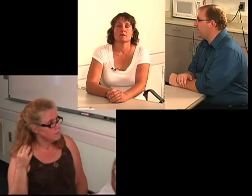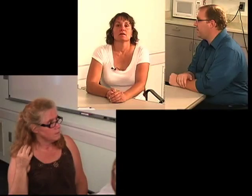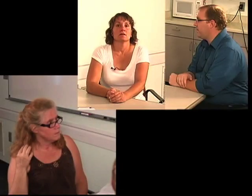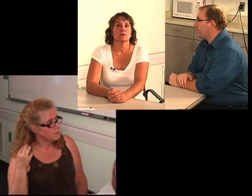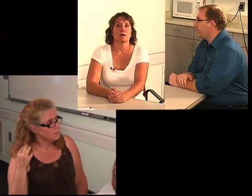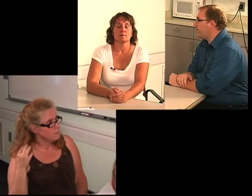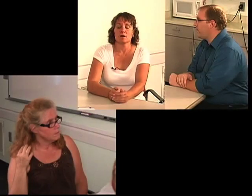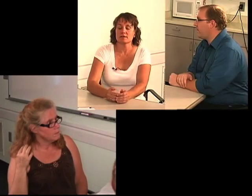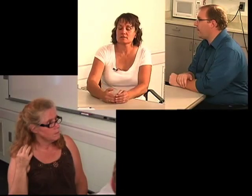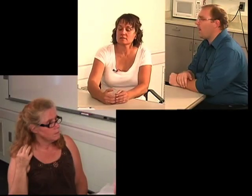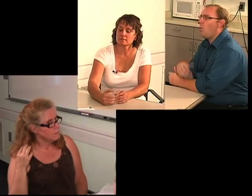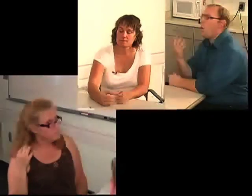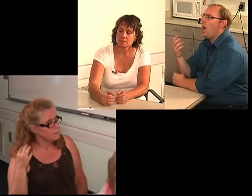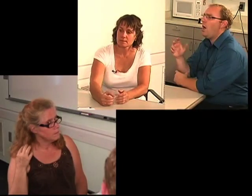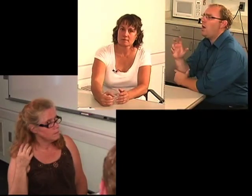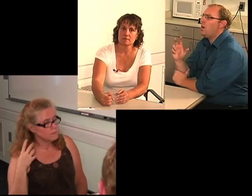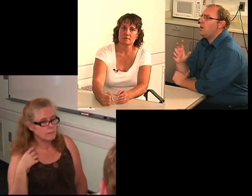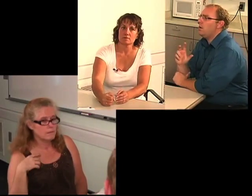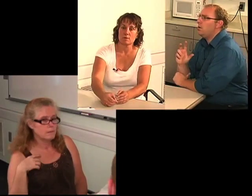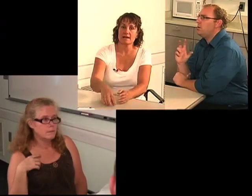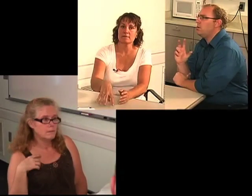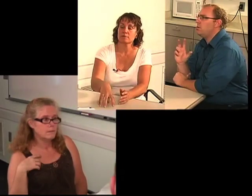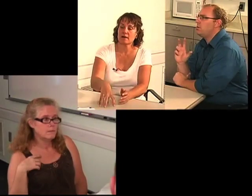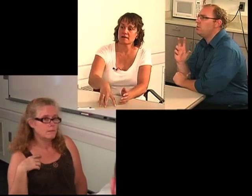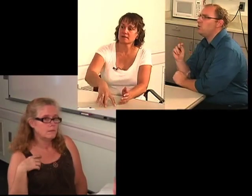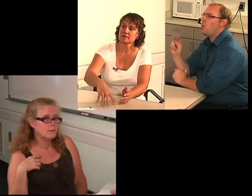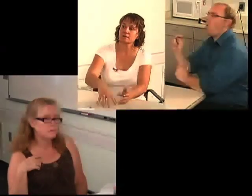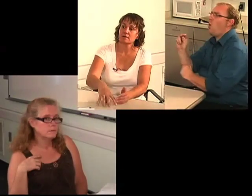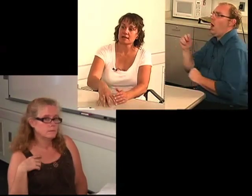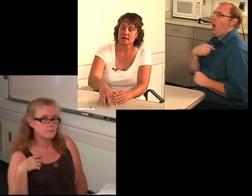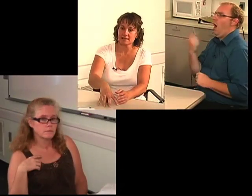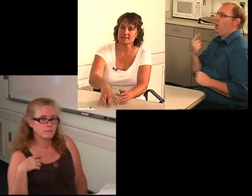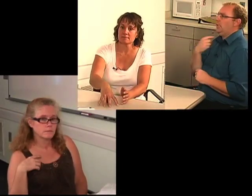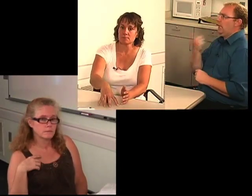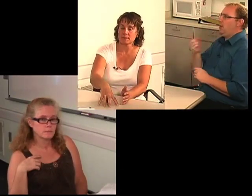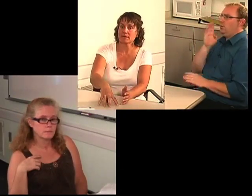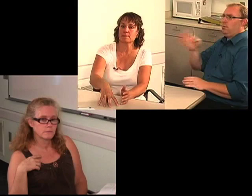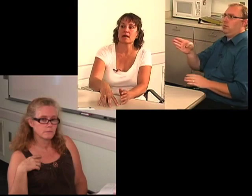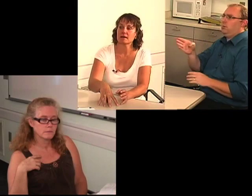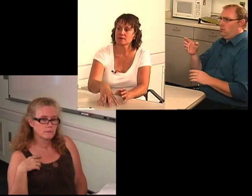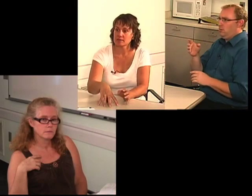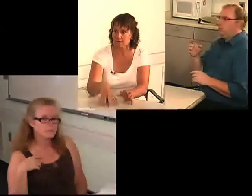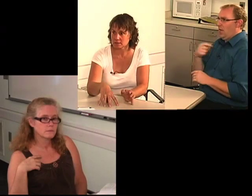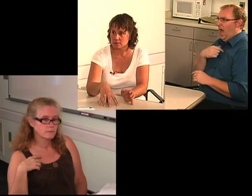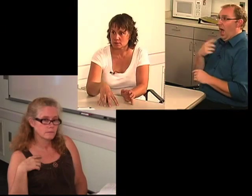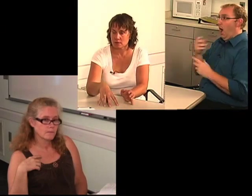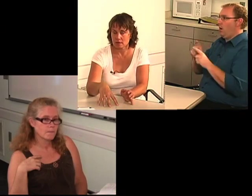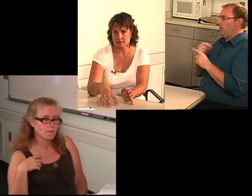C: No I'm always right up front, I repeat back everything,